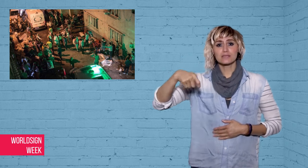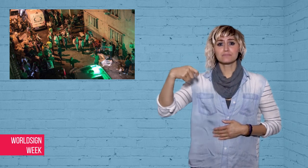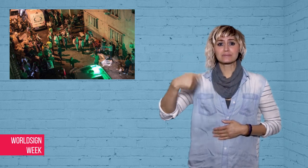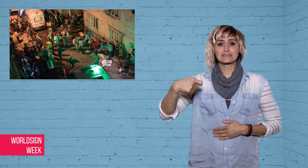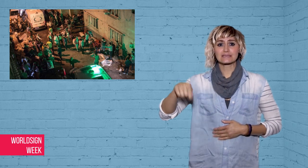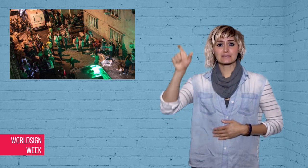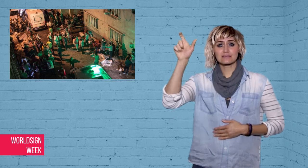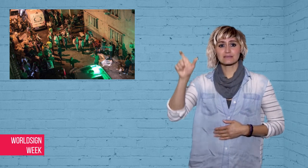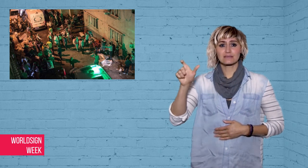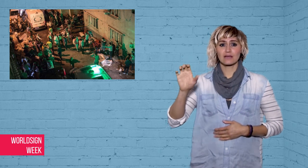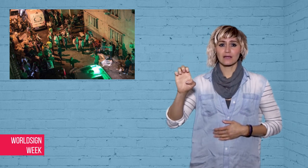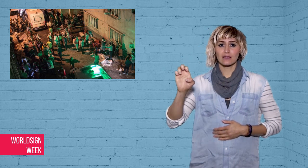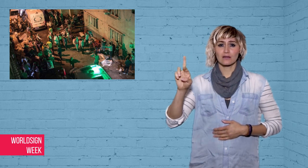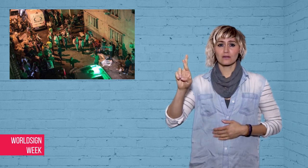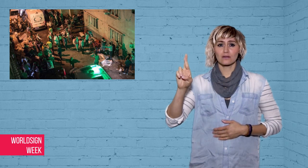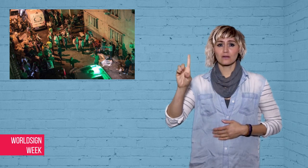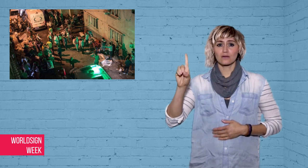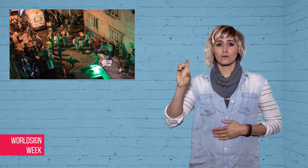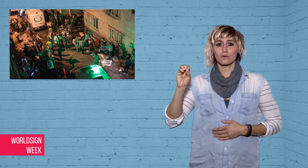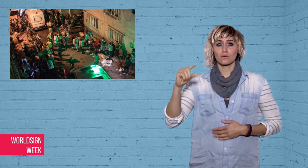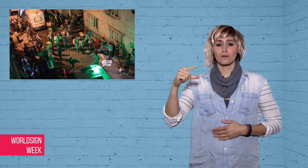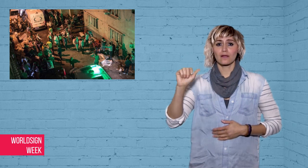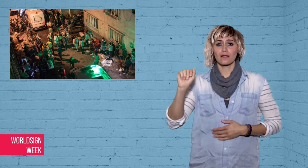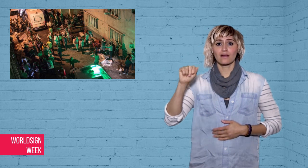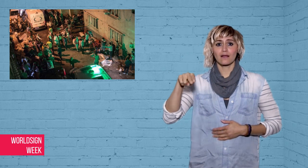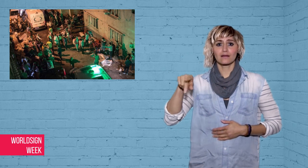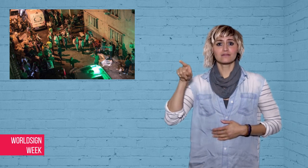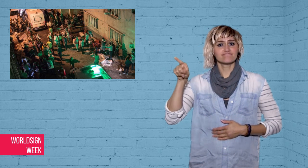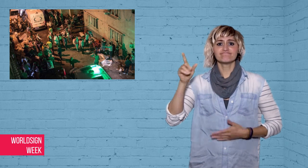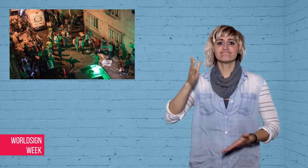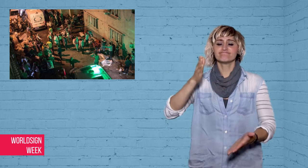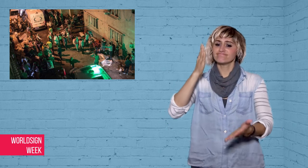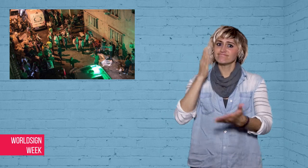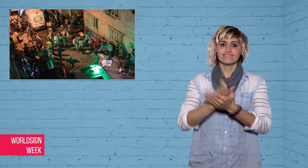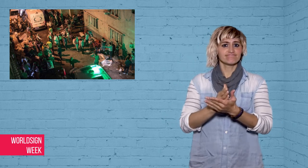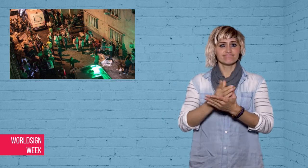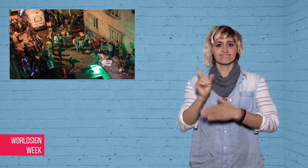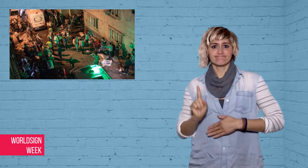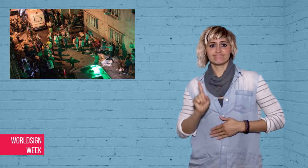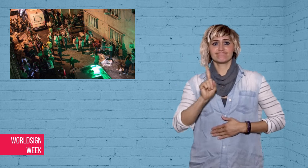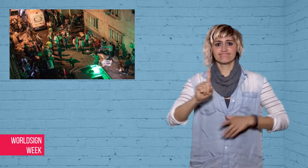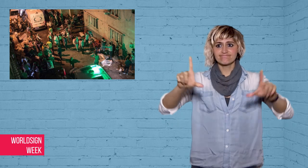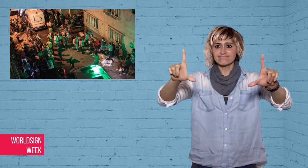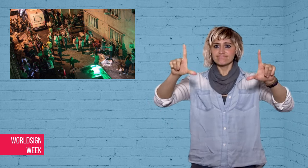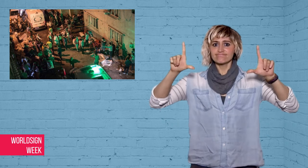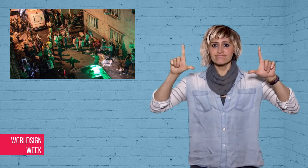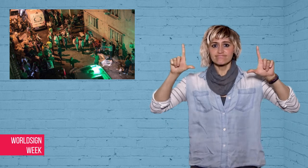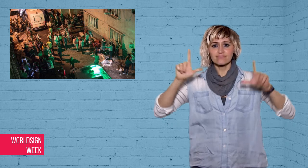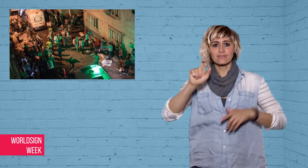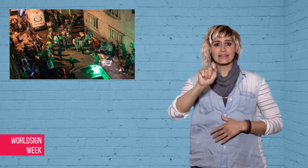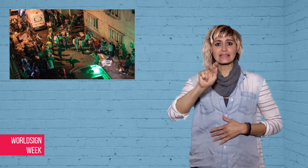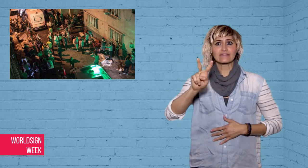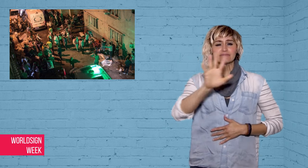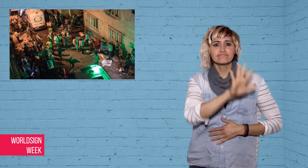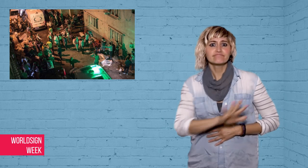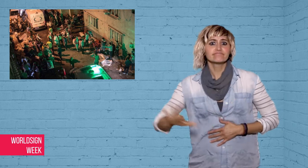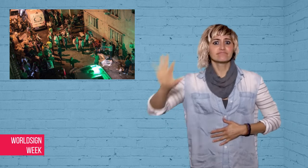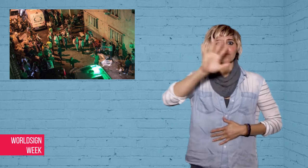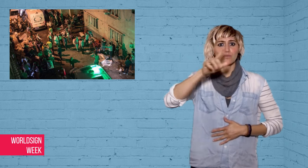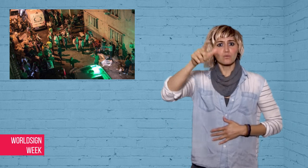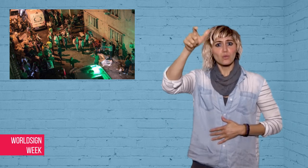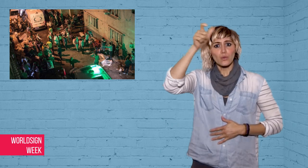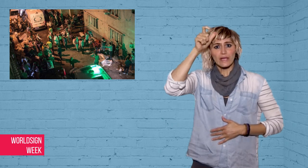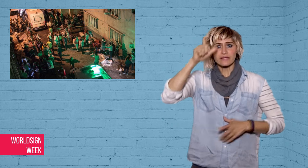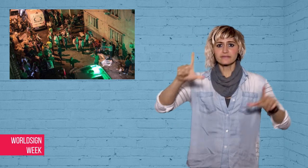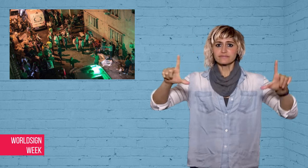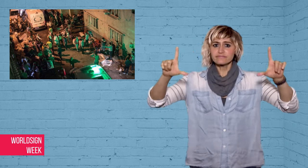President Erdogan went on national television and accused